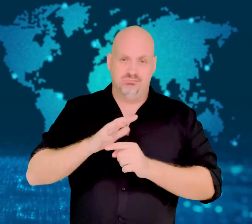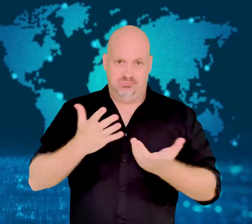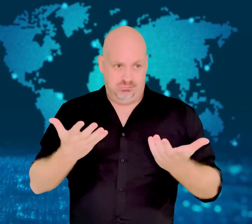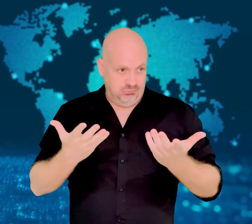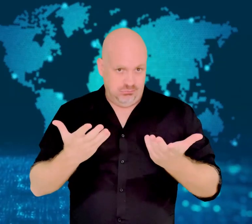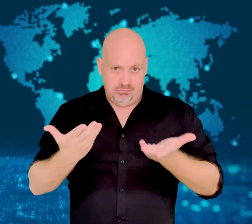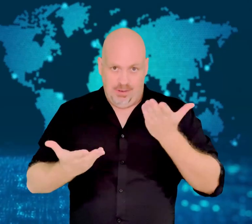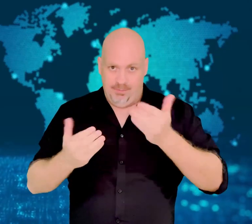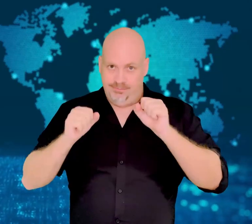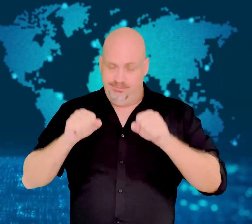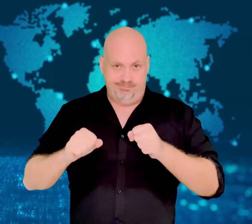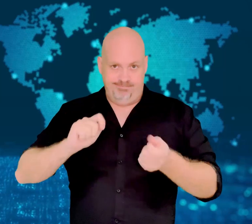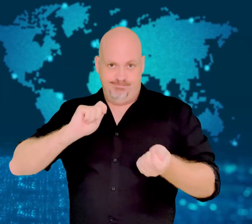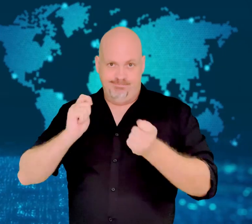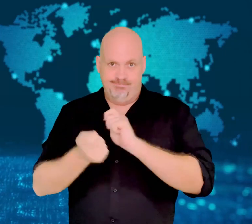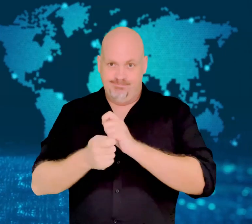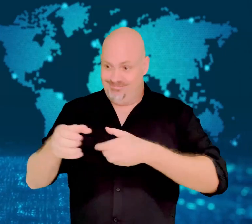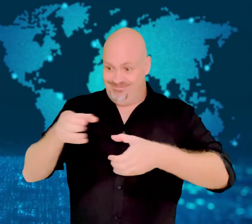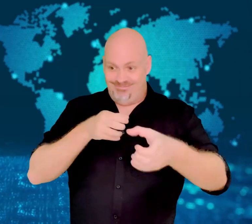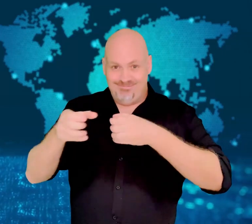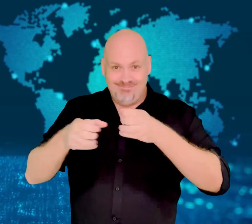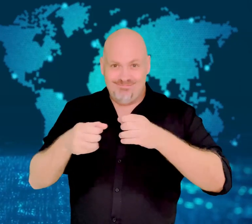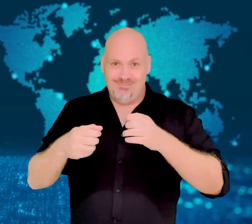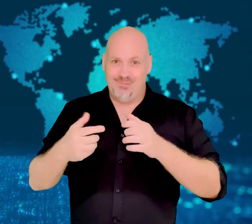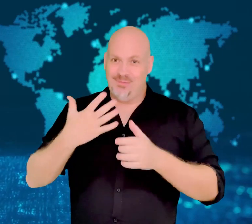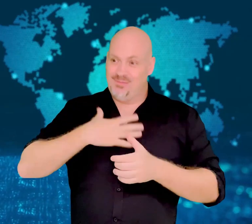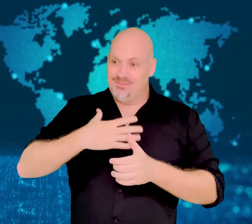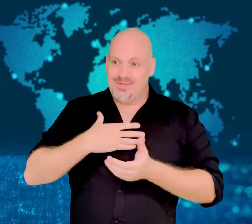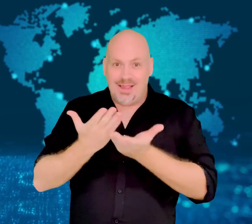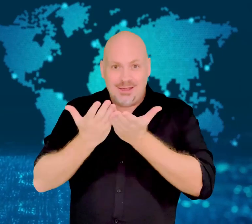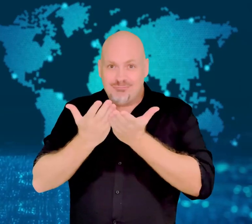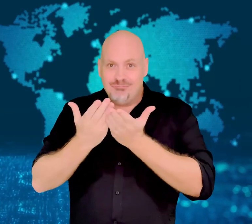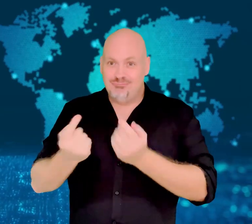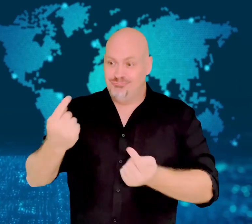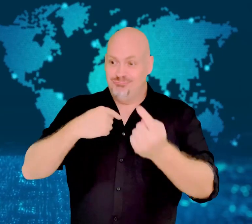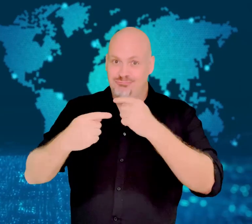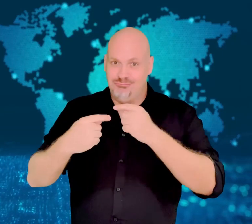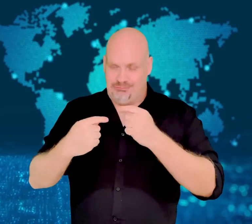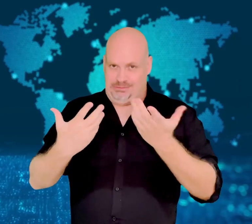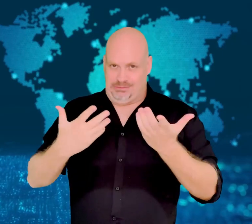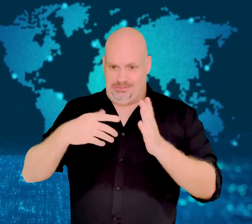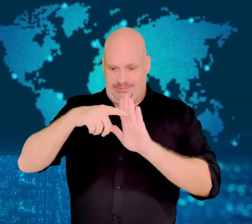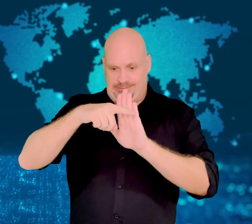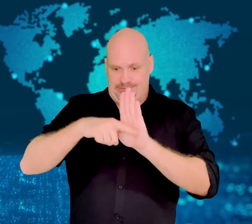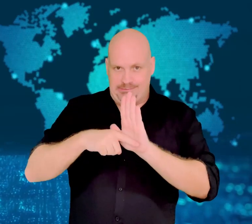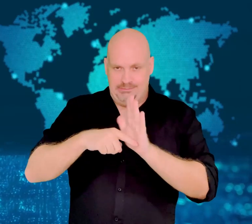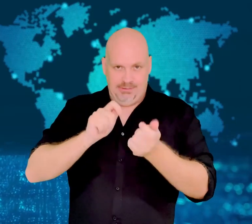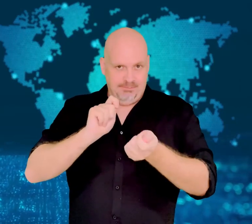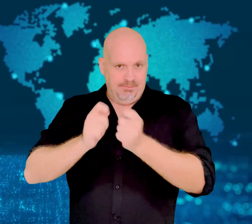"Affirmative action" refers to policies that aim to prevent